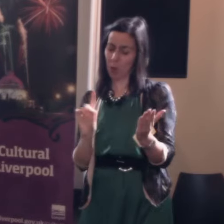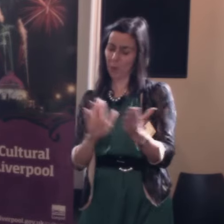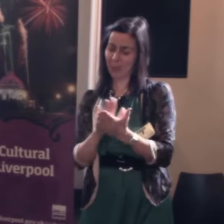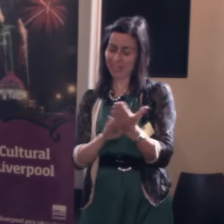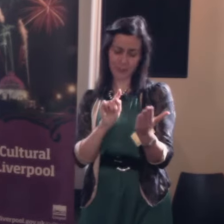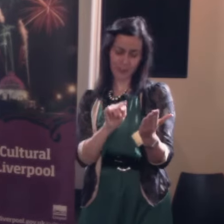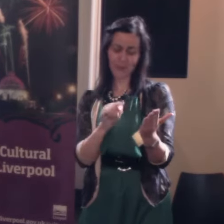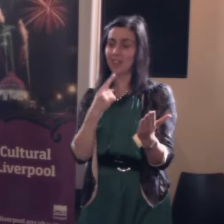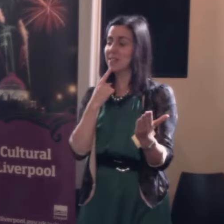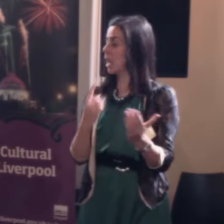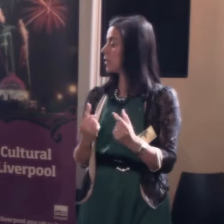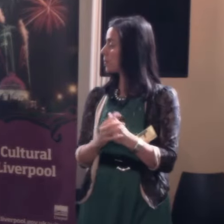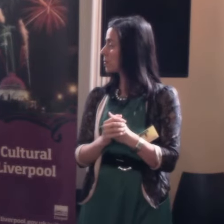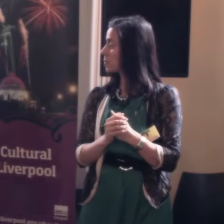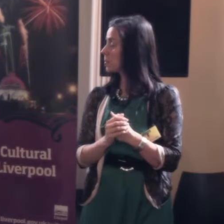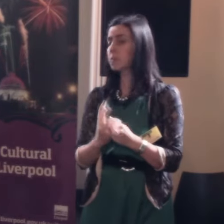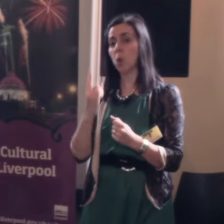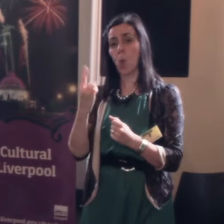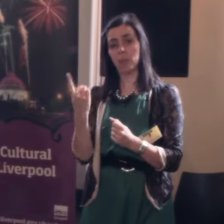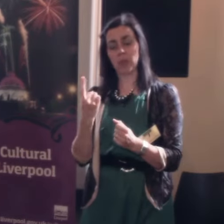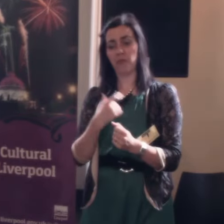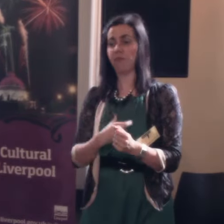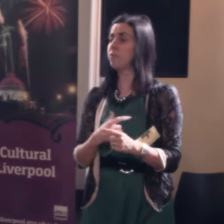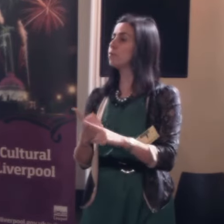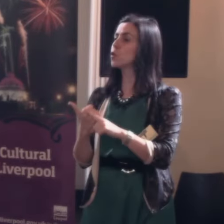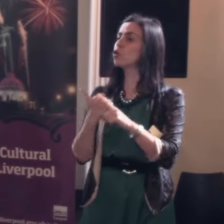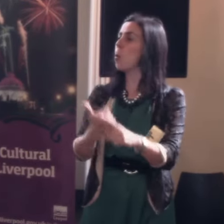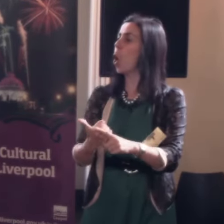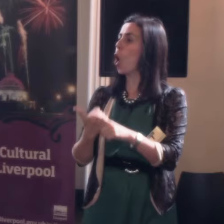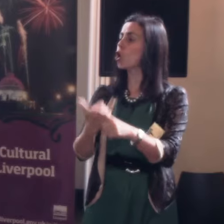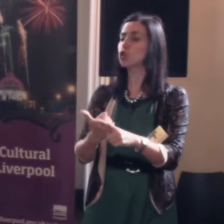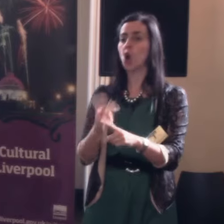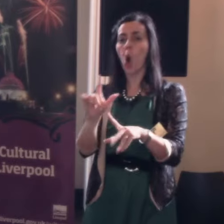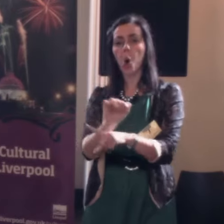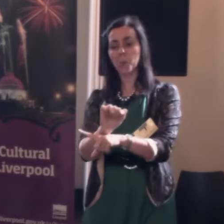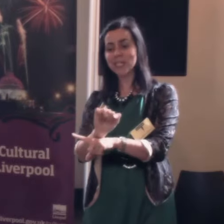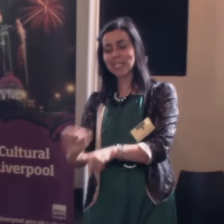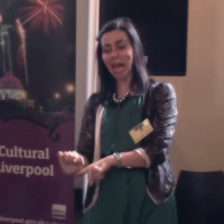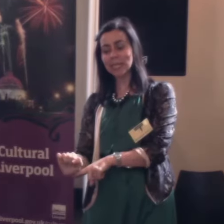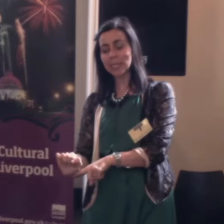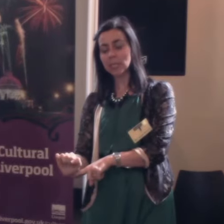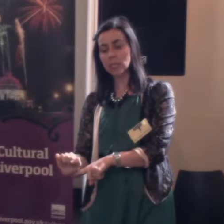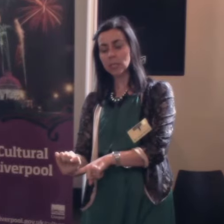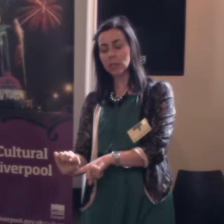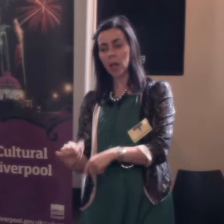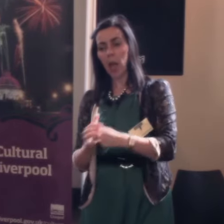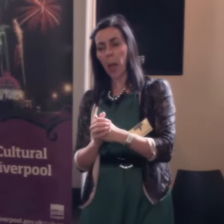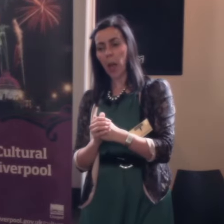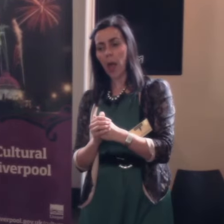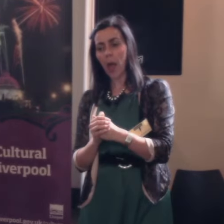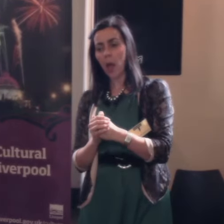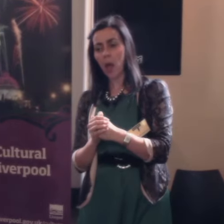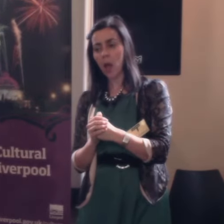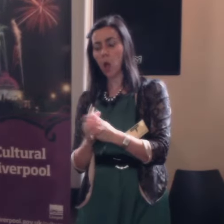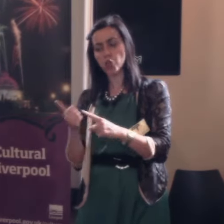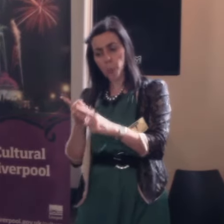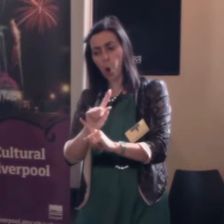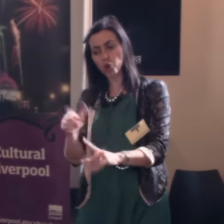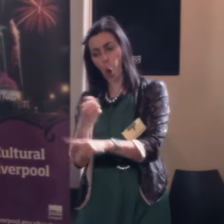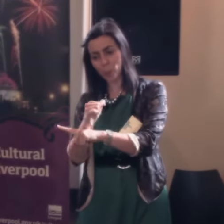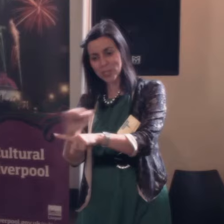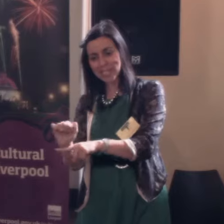And he says it's one who countenances support, or protects, so supports or protects